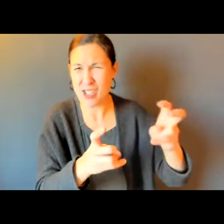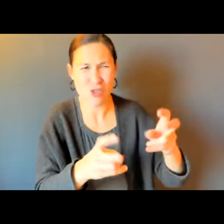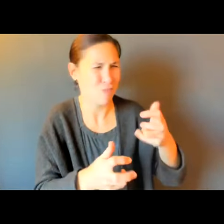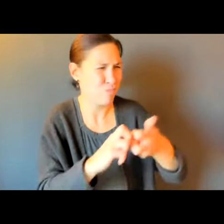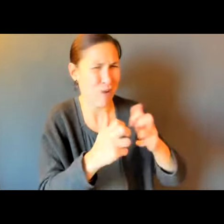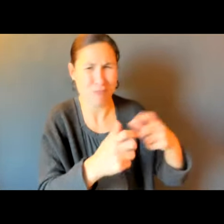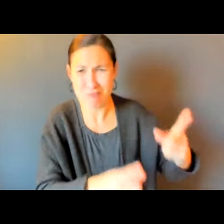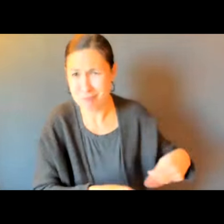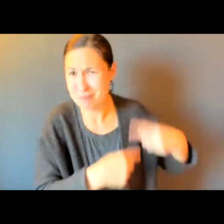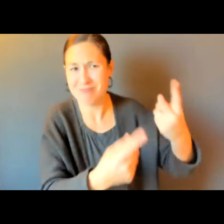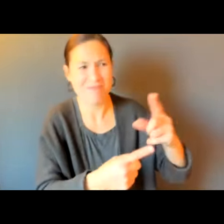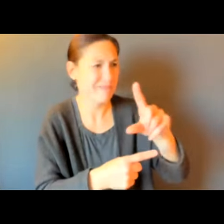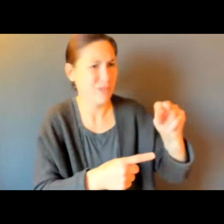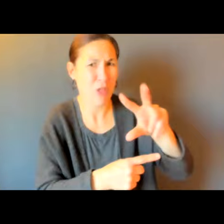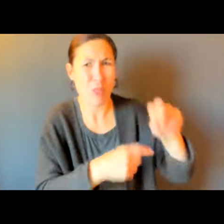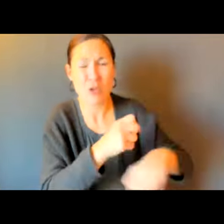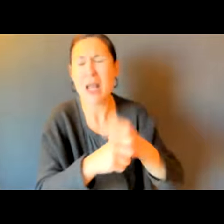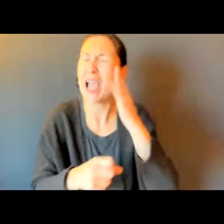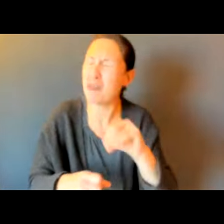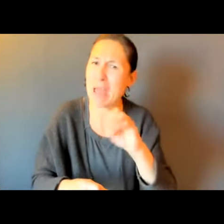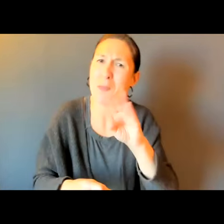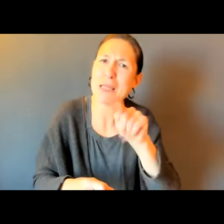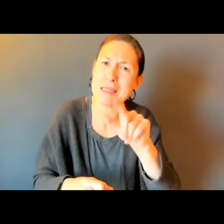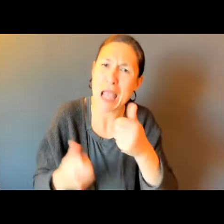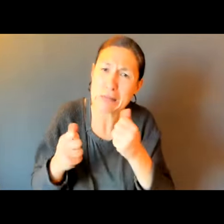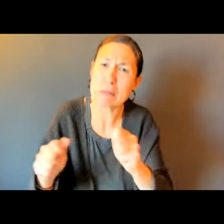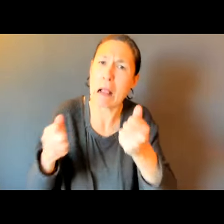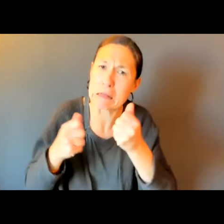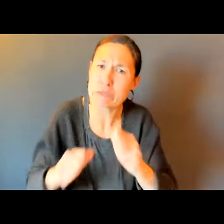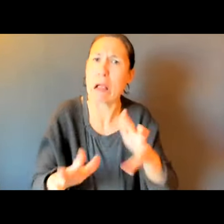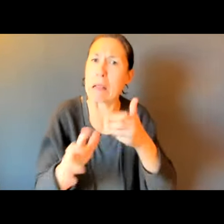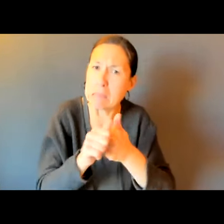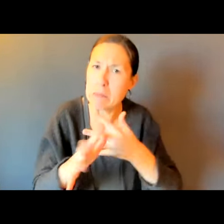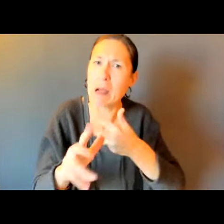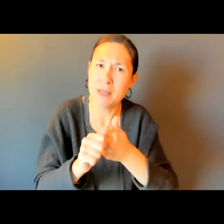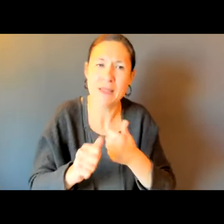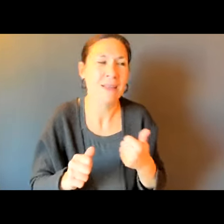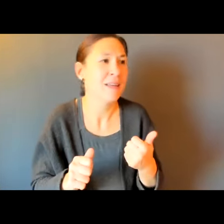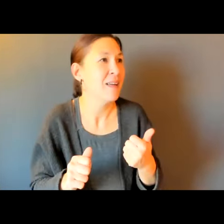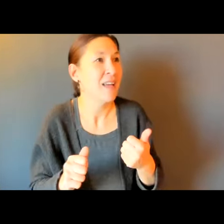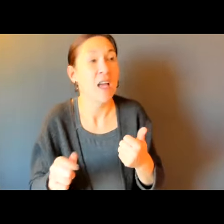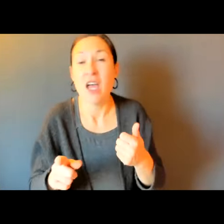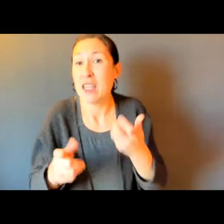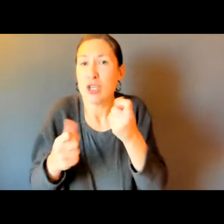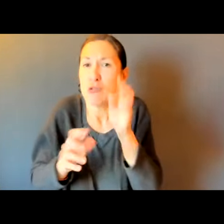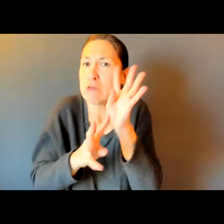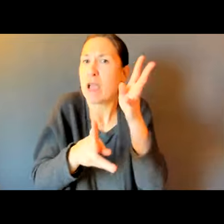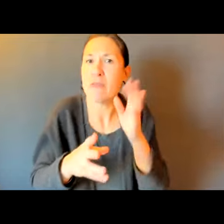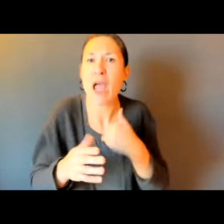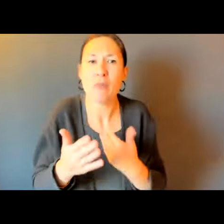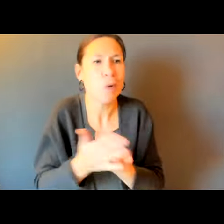CLEANLINESS, THAT'S PART OF THE SETTLEMENT ISSUES THAT WERE DECADES IN HAPPENING. KUDOS TO THE T, YOU WERE